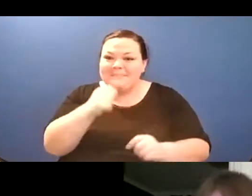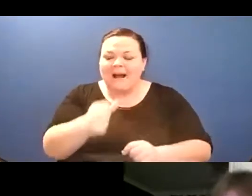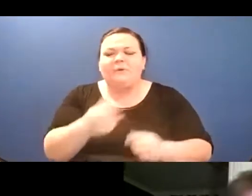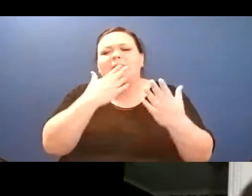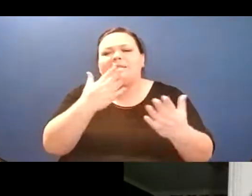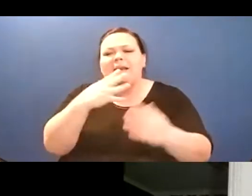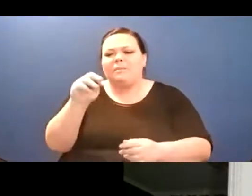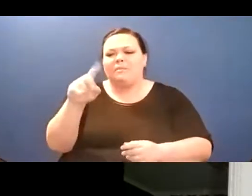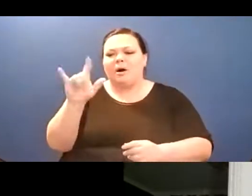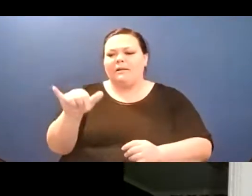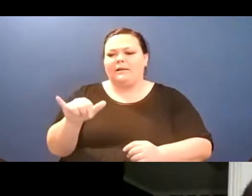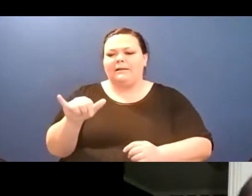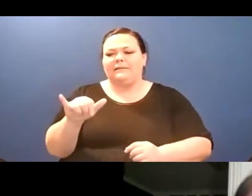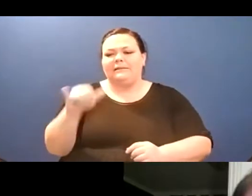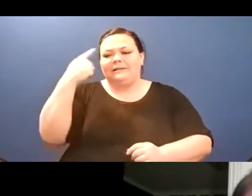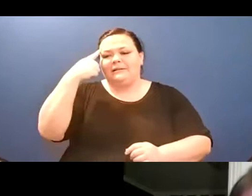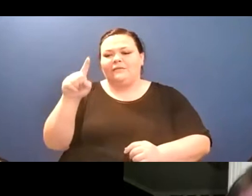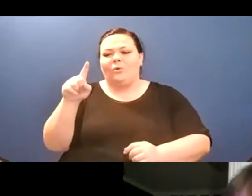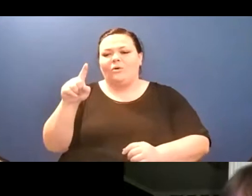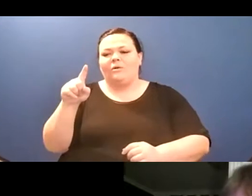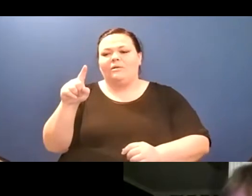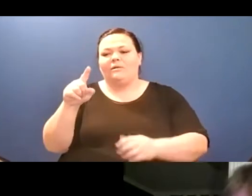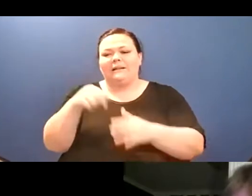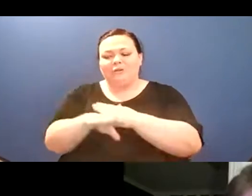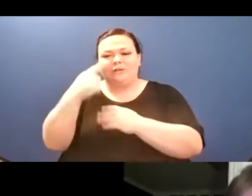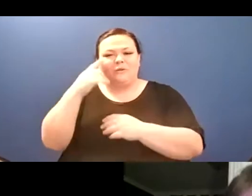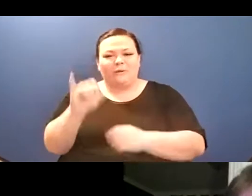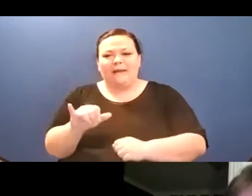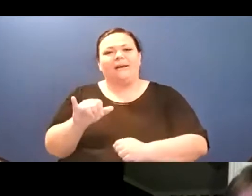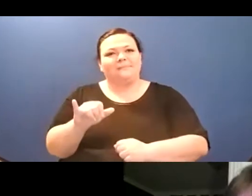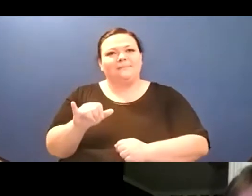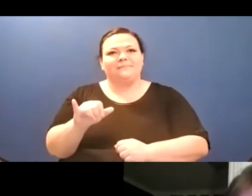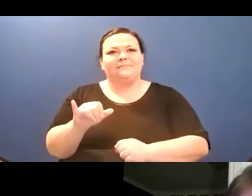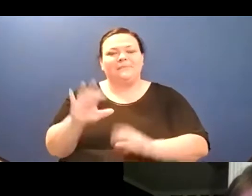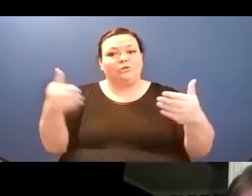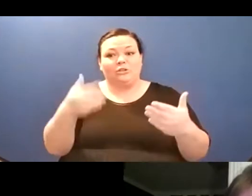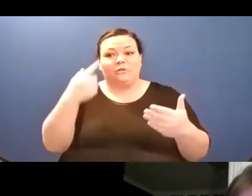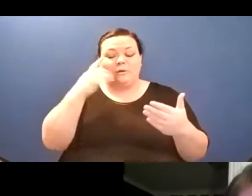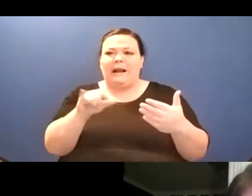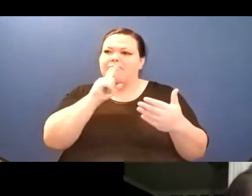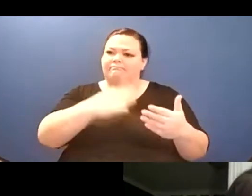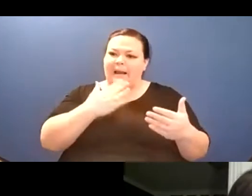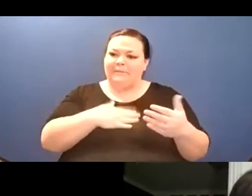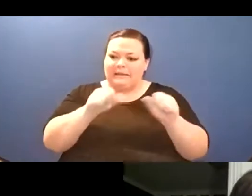uh, that's a whole other part of my life is, uh, translation and translation advocacy, so